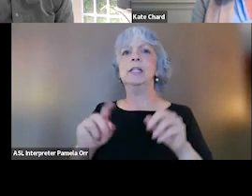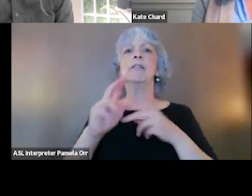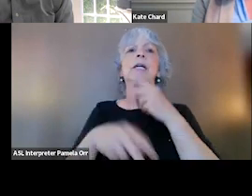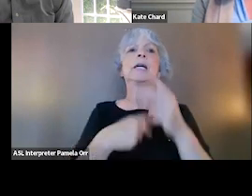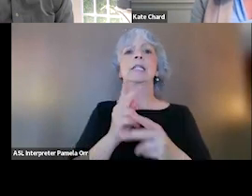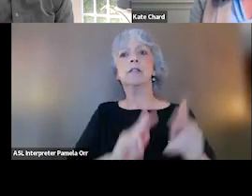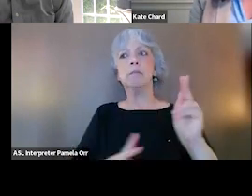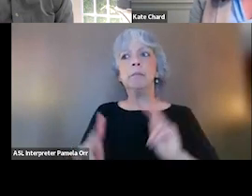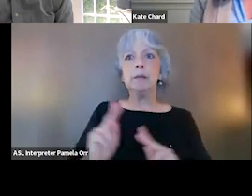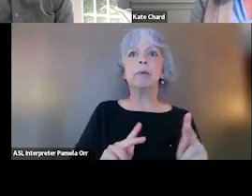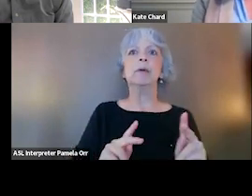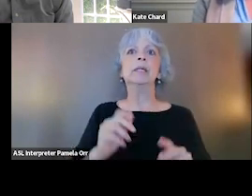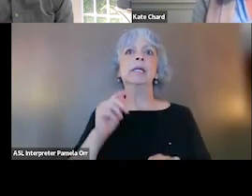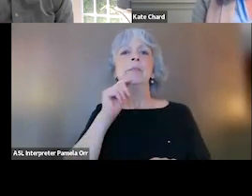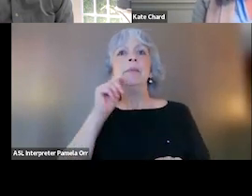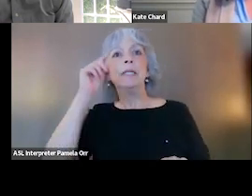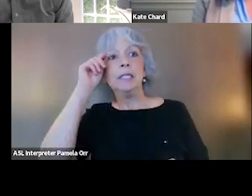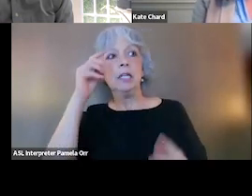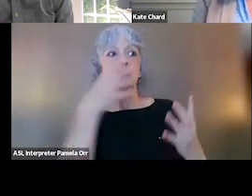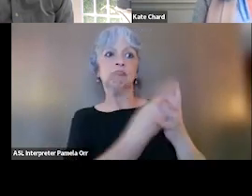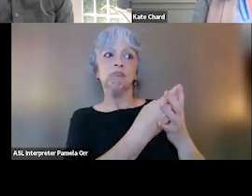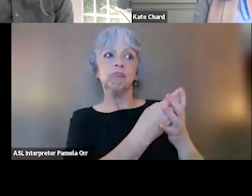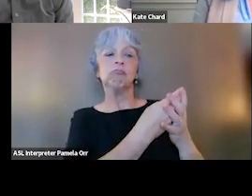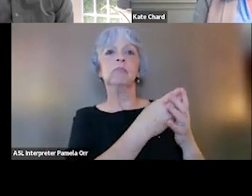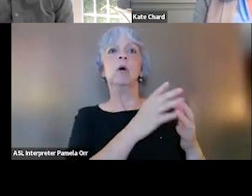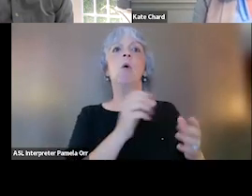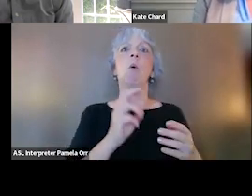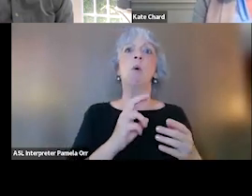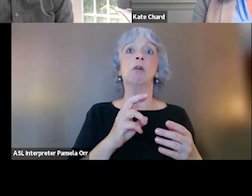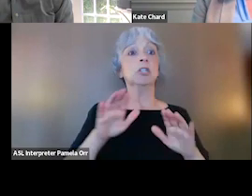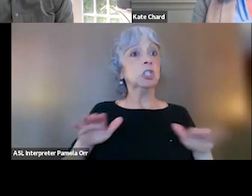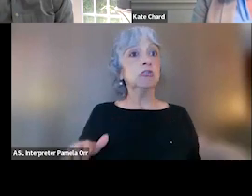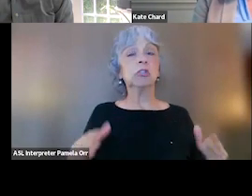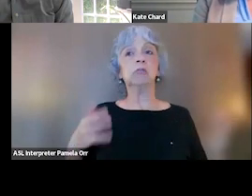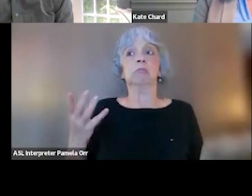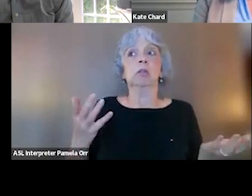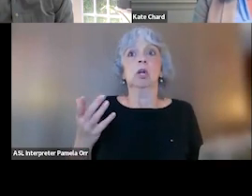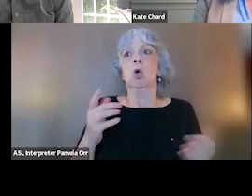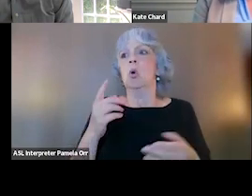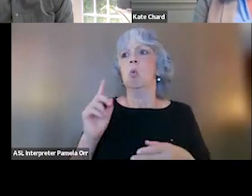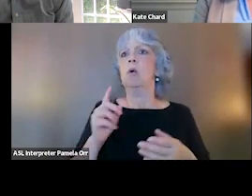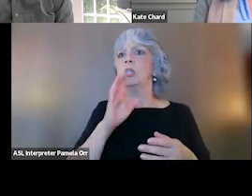whether it be an adolescent incarcerated individual or, you know, even children where are we talking about the efficacy